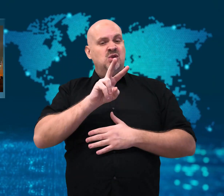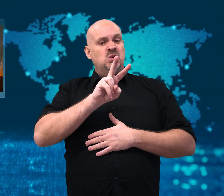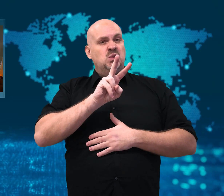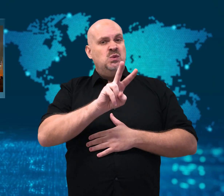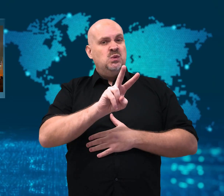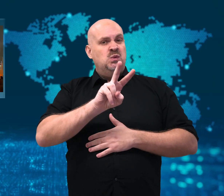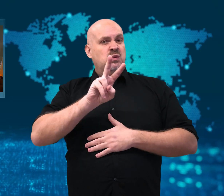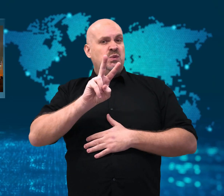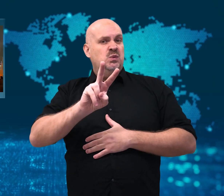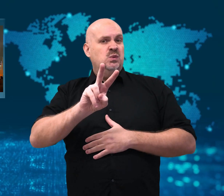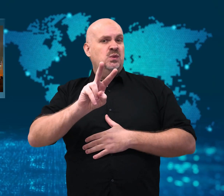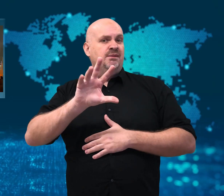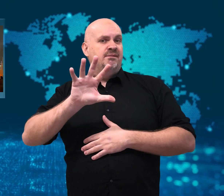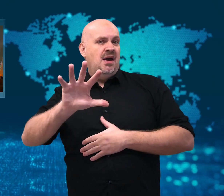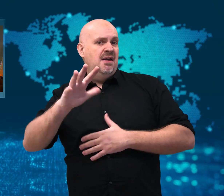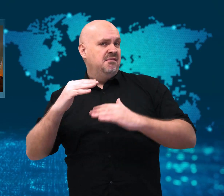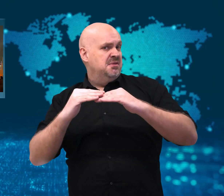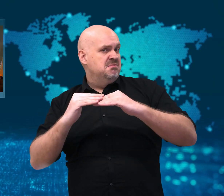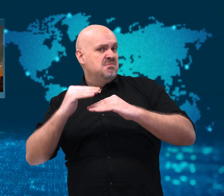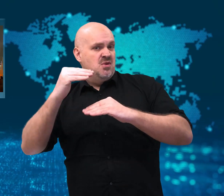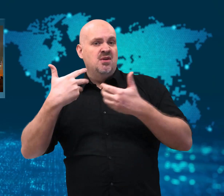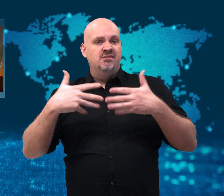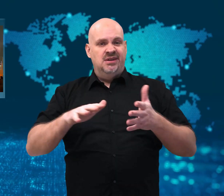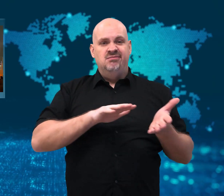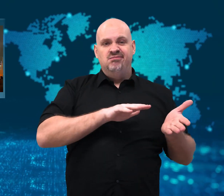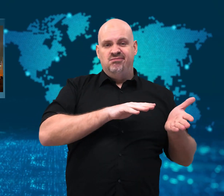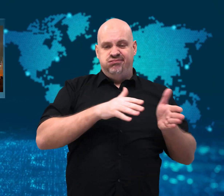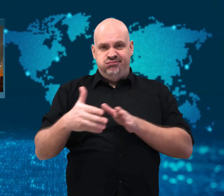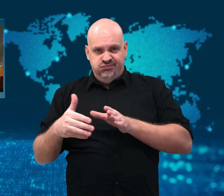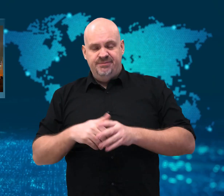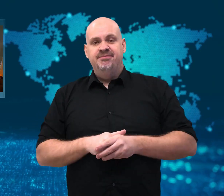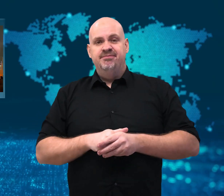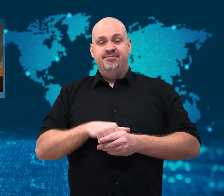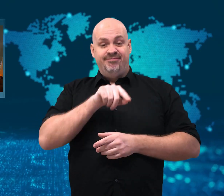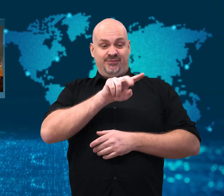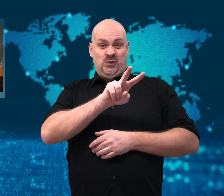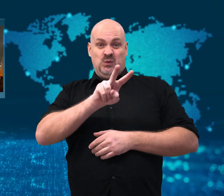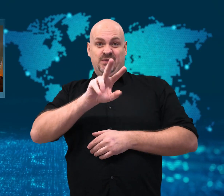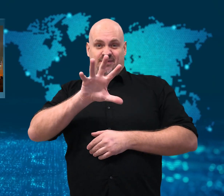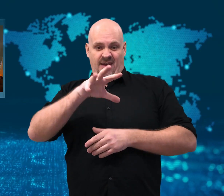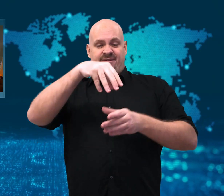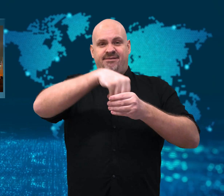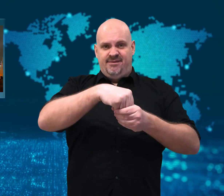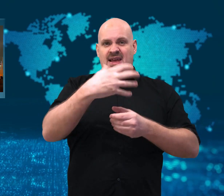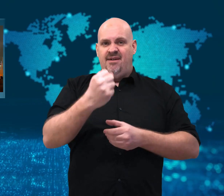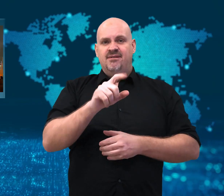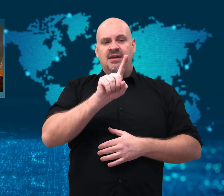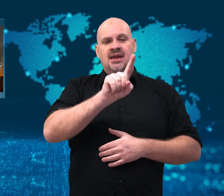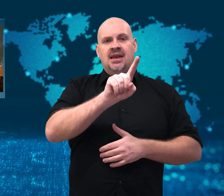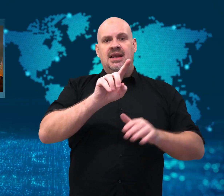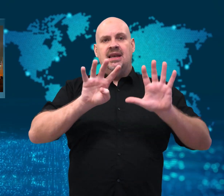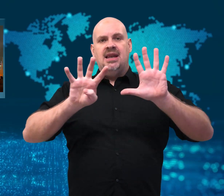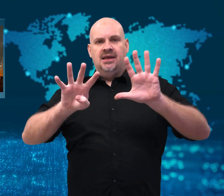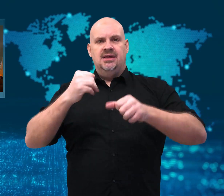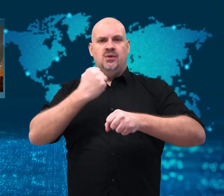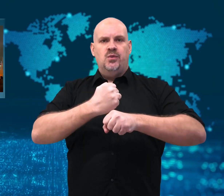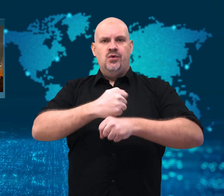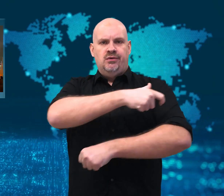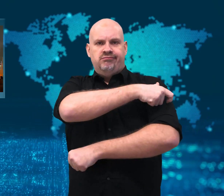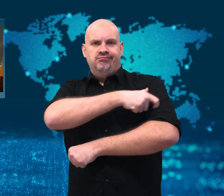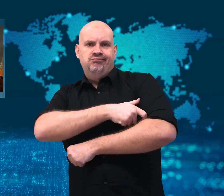Initially, the protests were because of a sharp increase in gas prices;